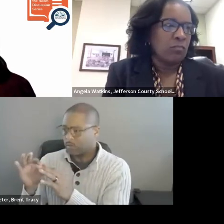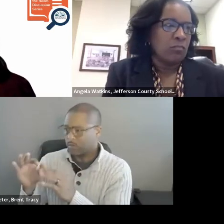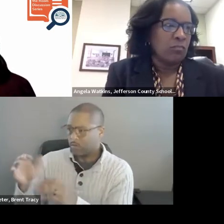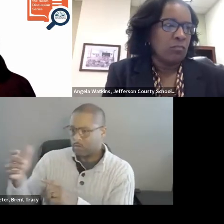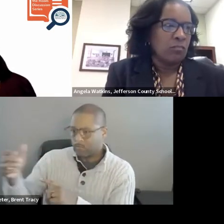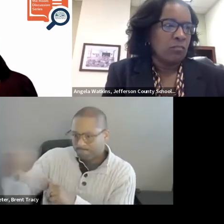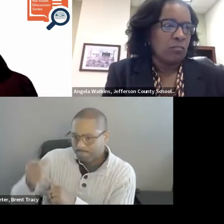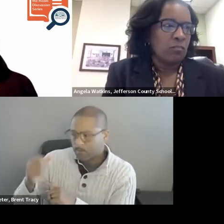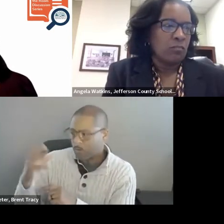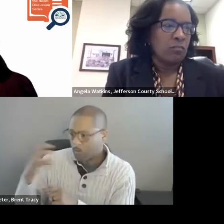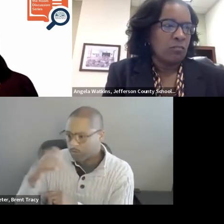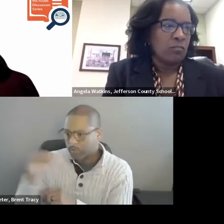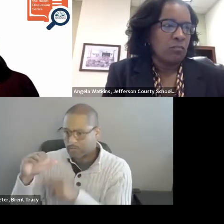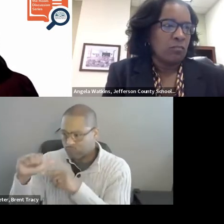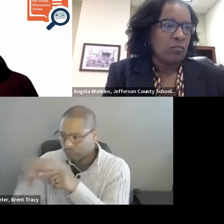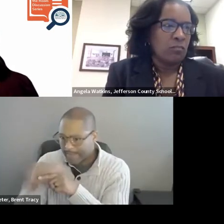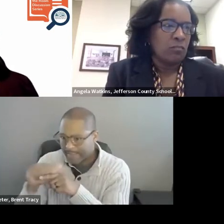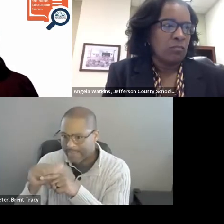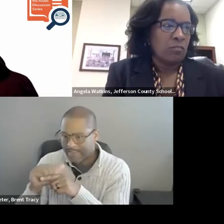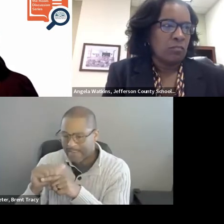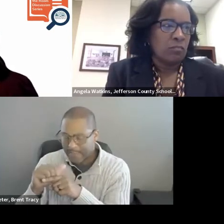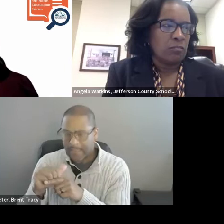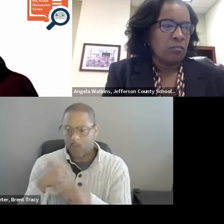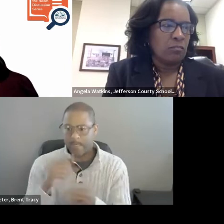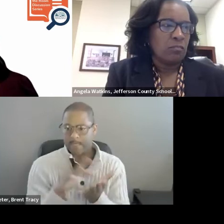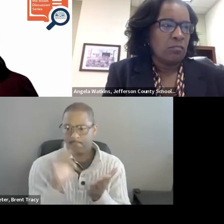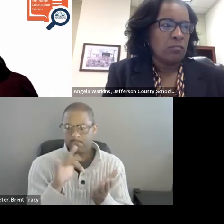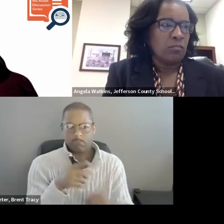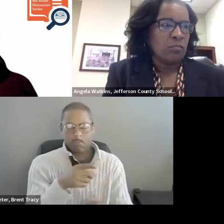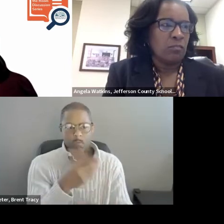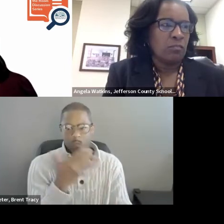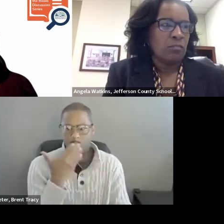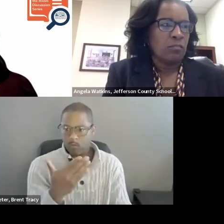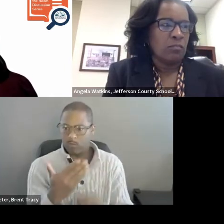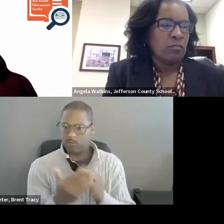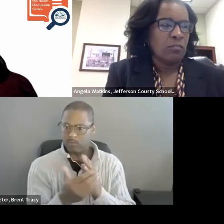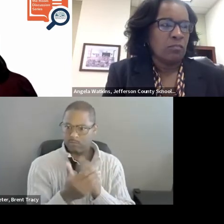and skills of staff to use a practice effectively, like evidence-based literacy practices.